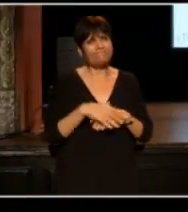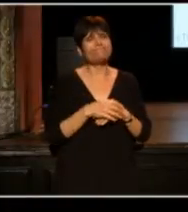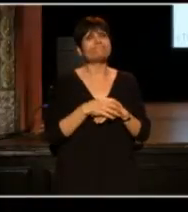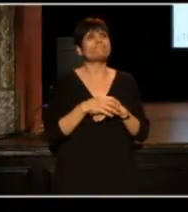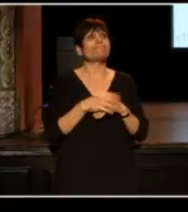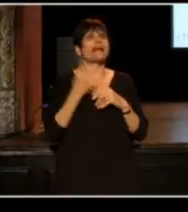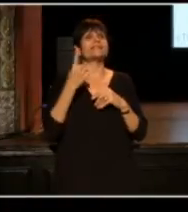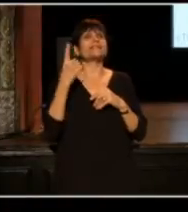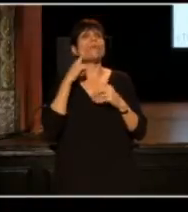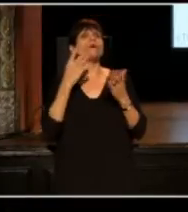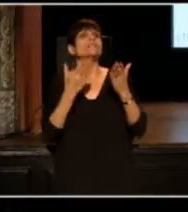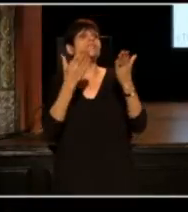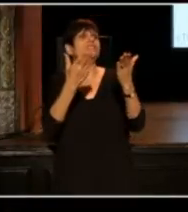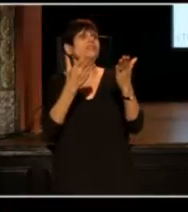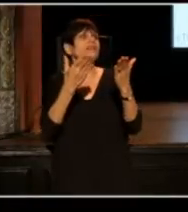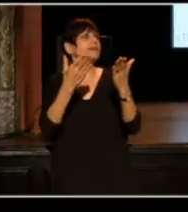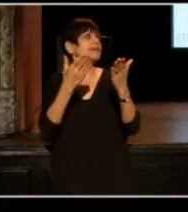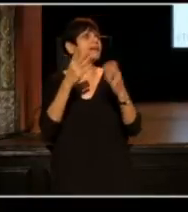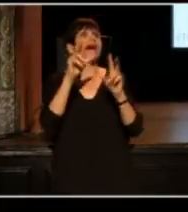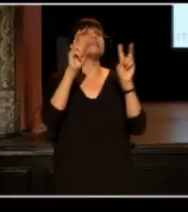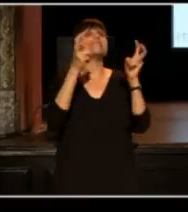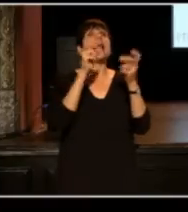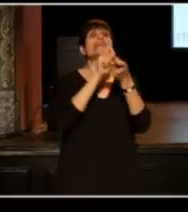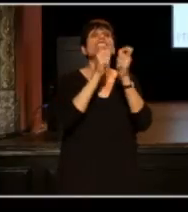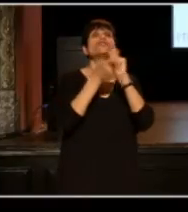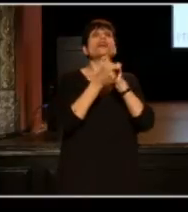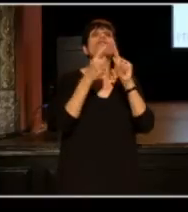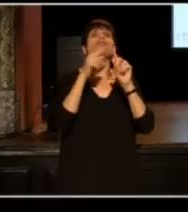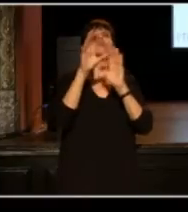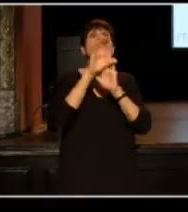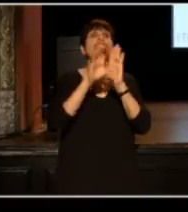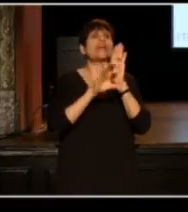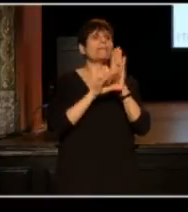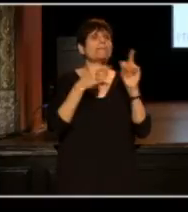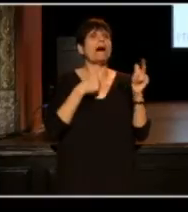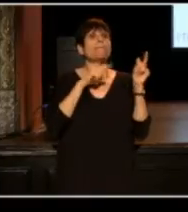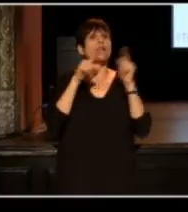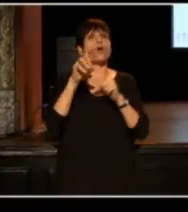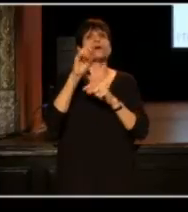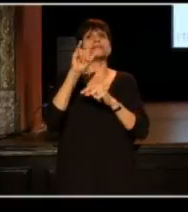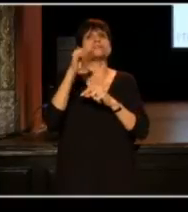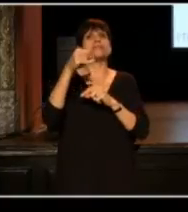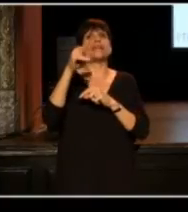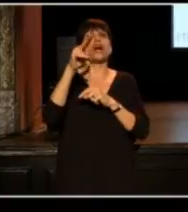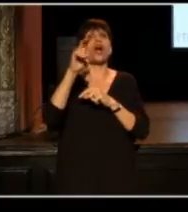Some suggested a title change for a chapter. A chapter about me going to a synagogue for the first time;